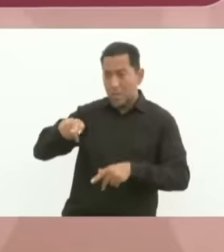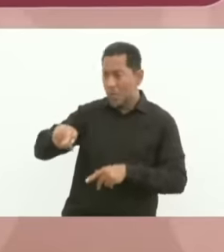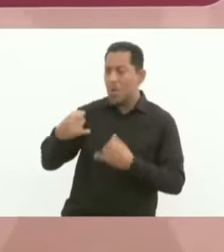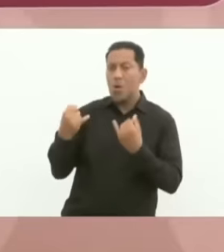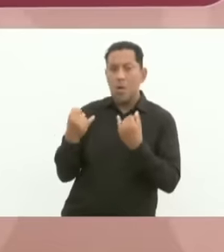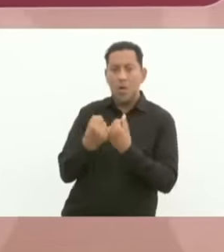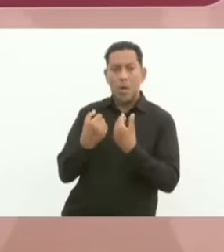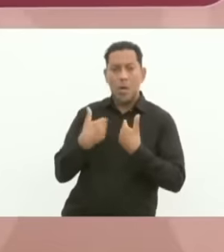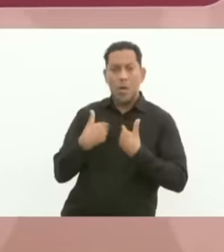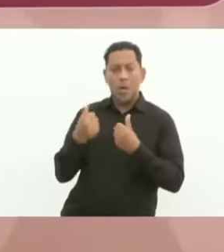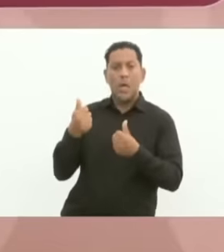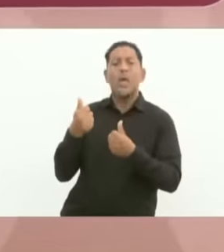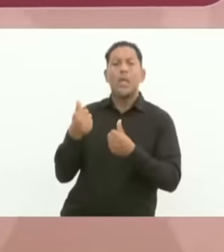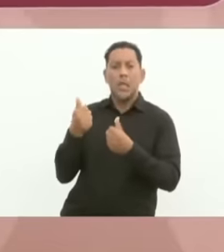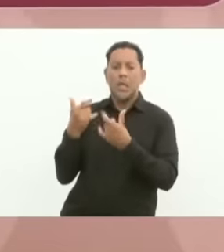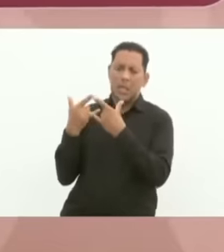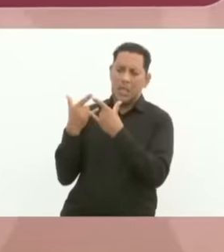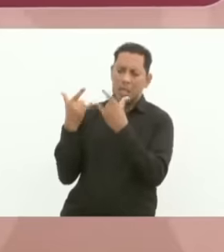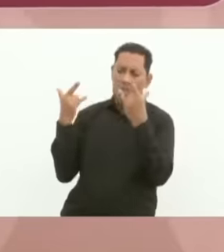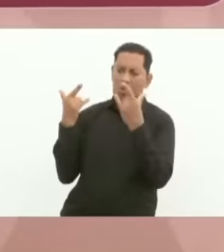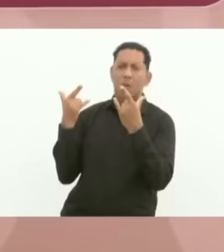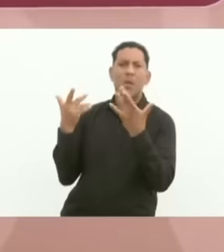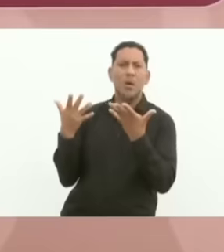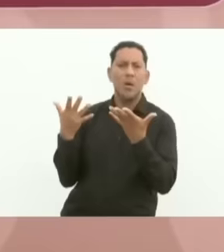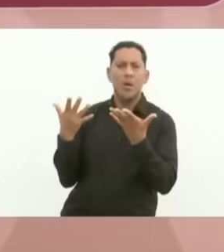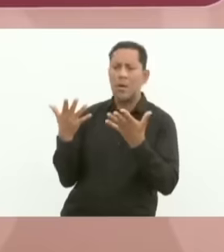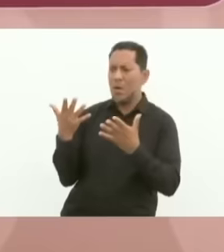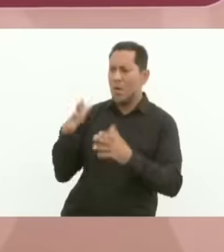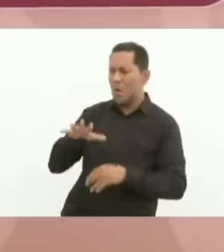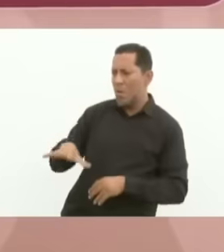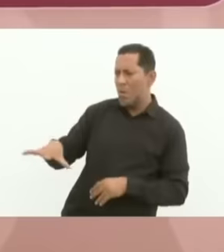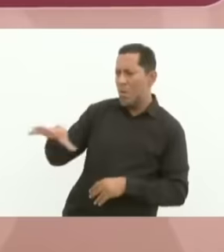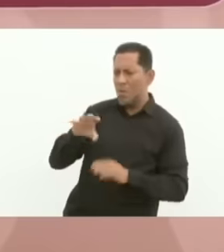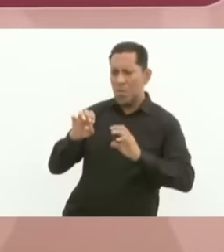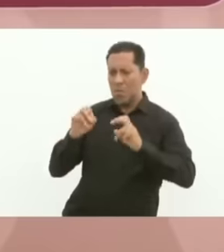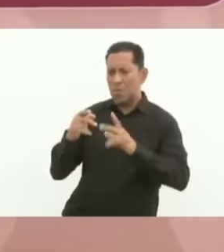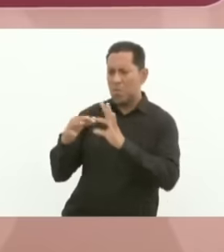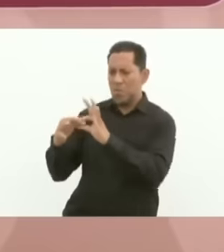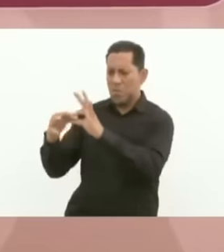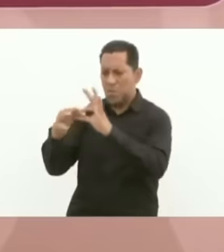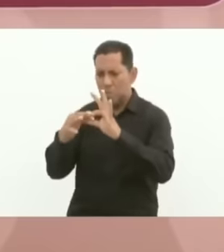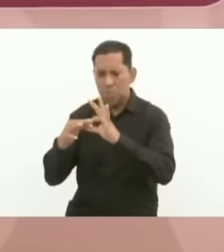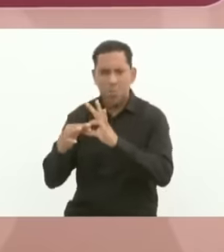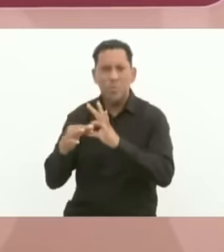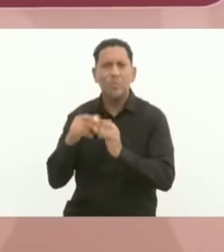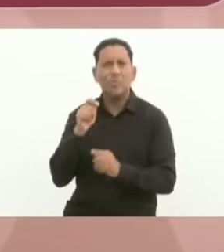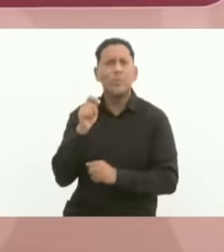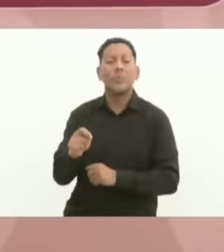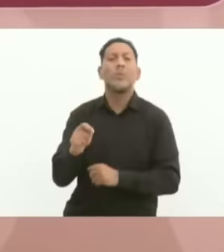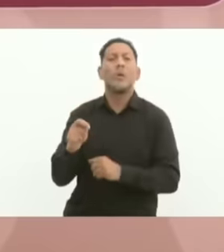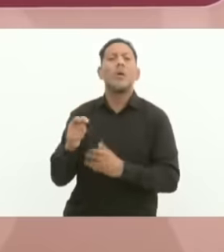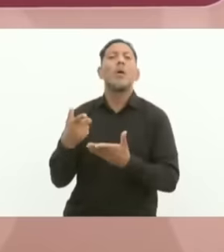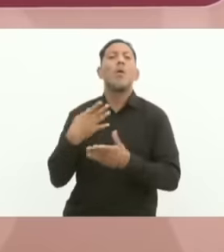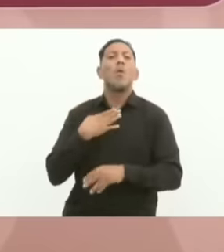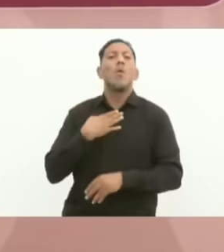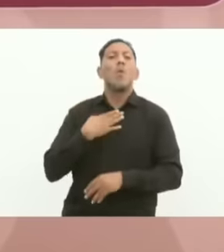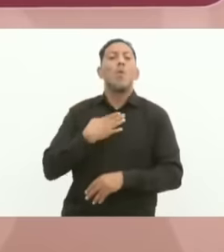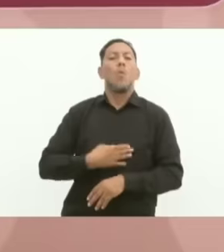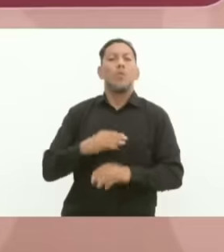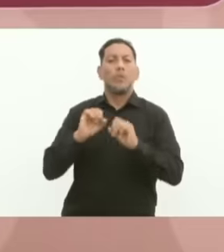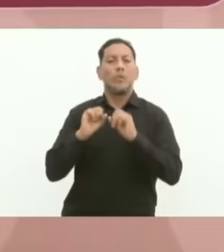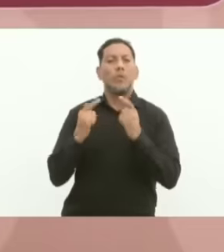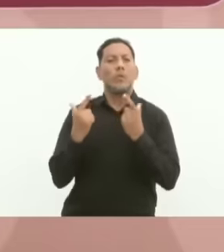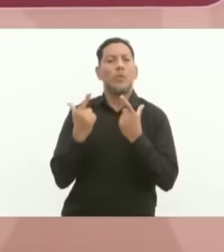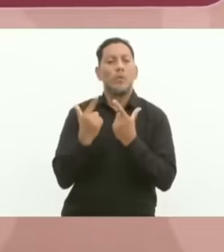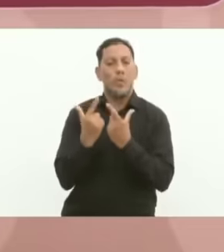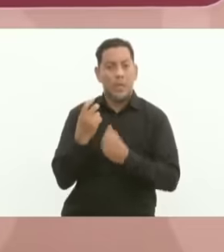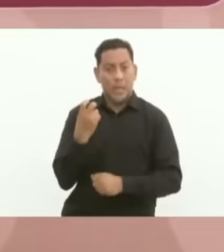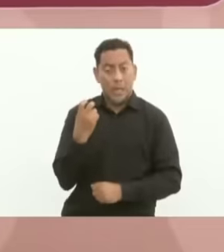unites areas of Chiapas but is a work that represents social justice and in reality